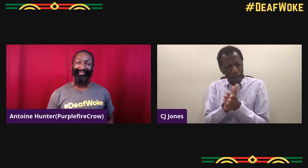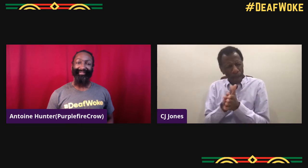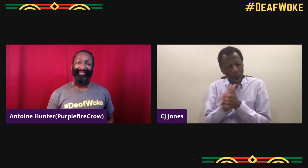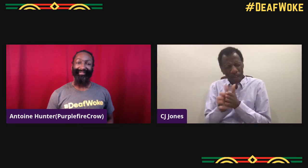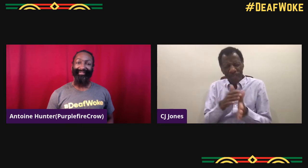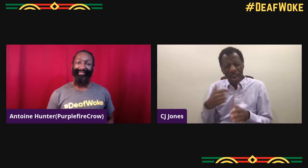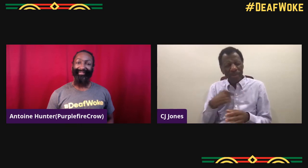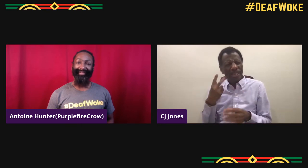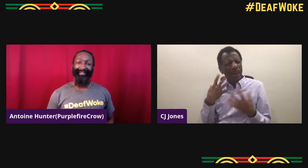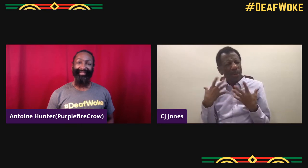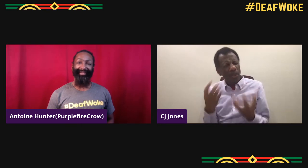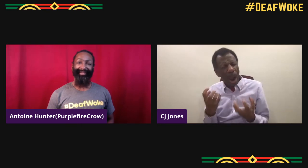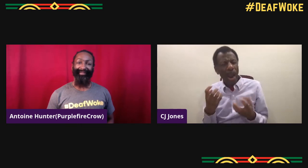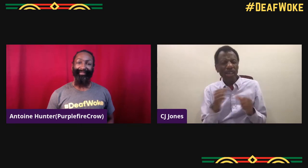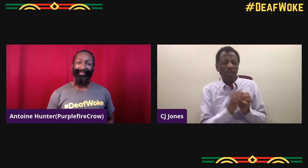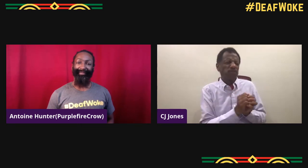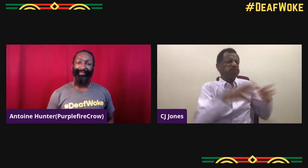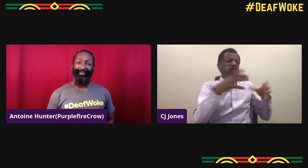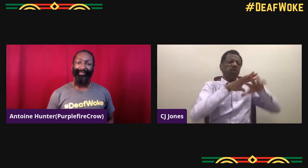just kind of lost that motivation